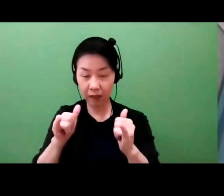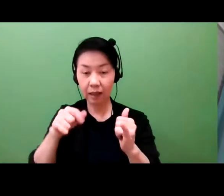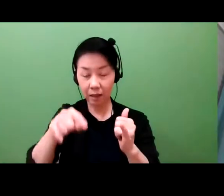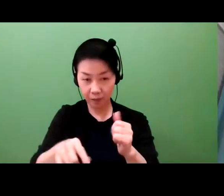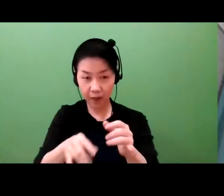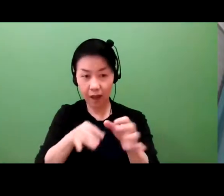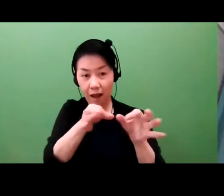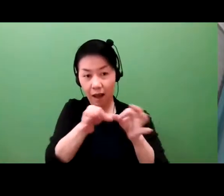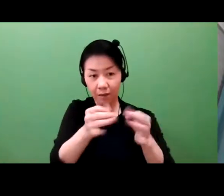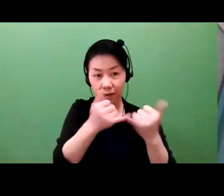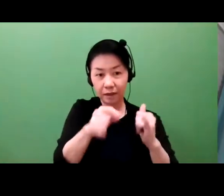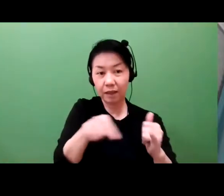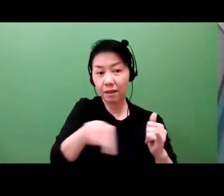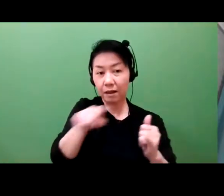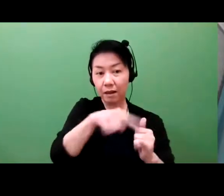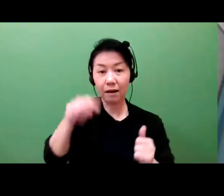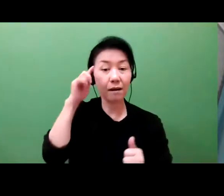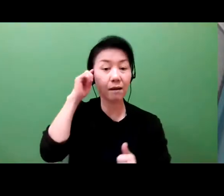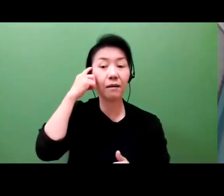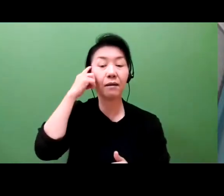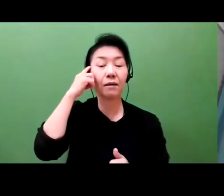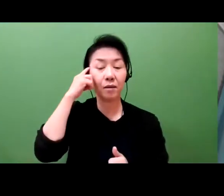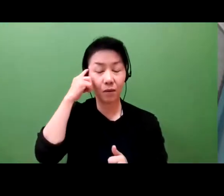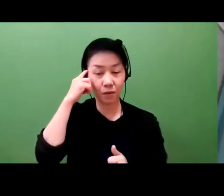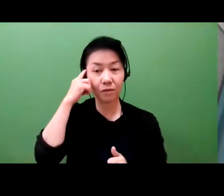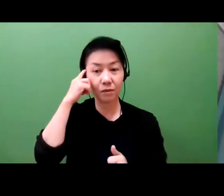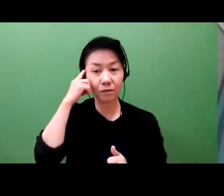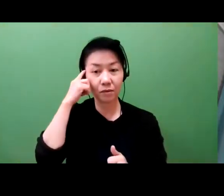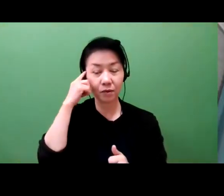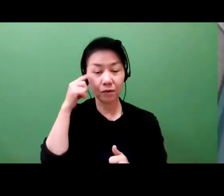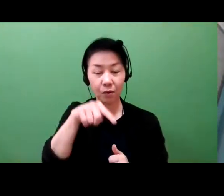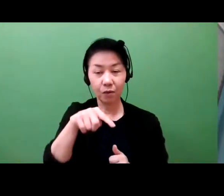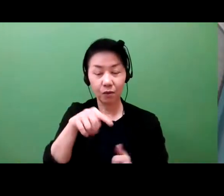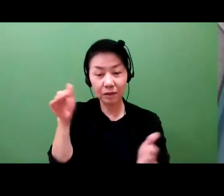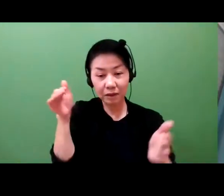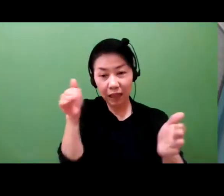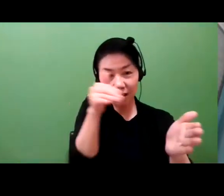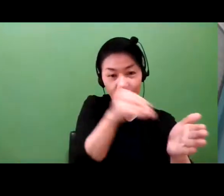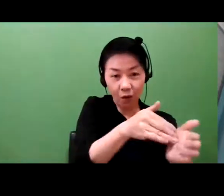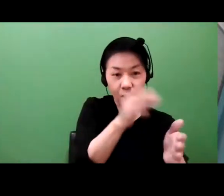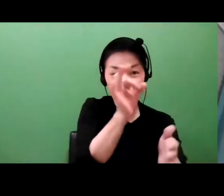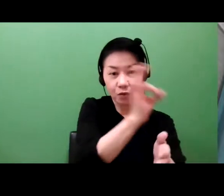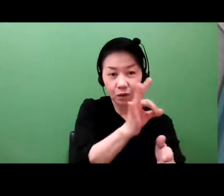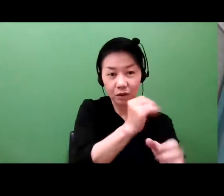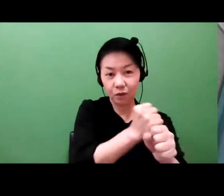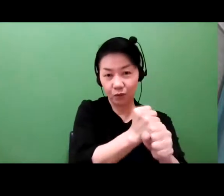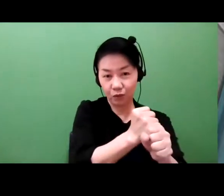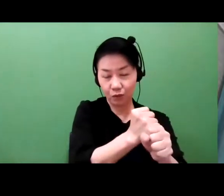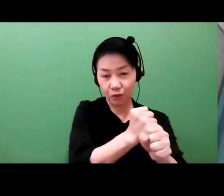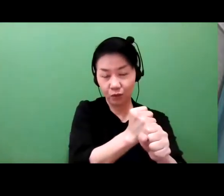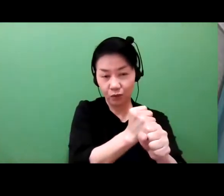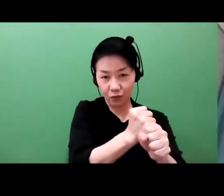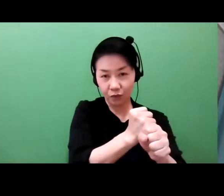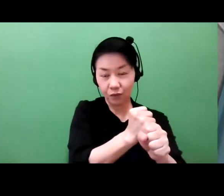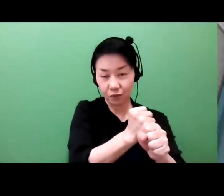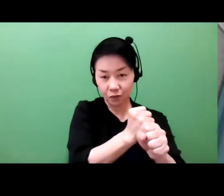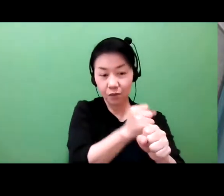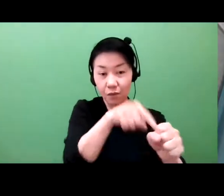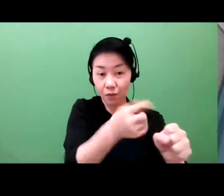or the technology. So patents are a little artificial because they cover a particular improvement.